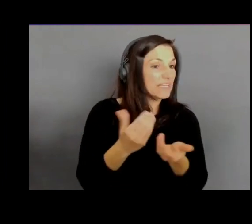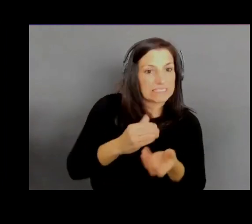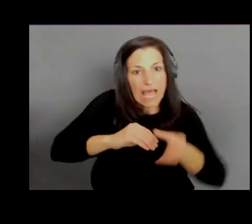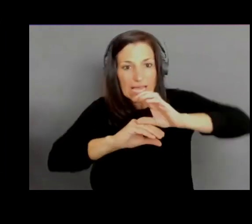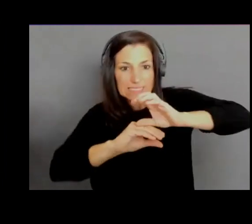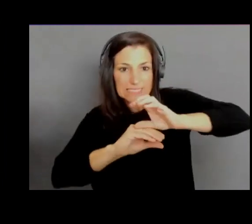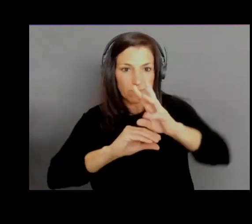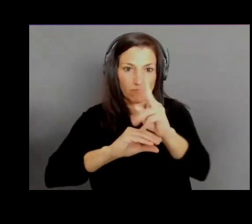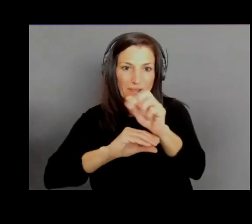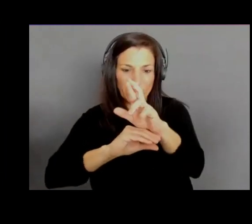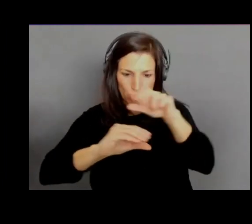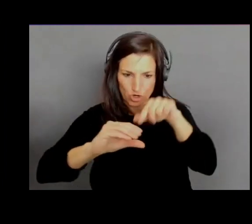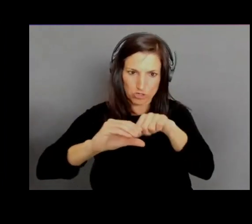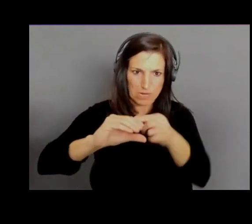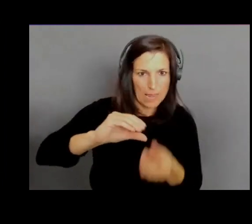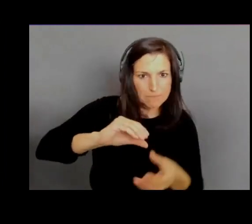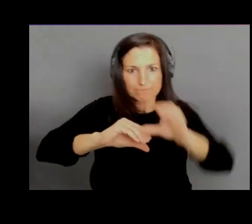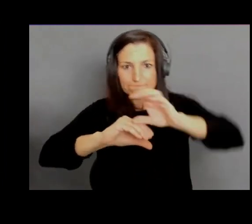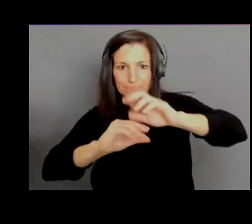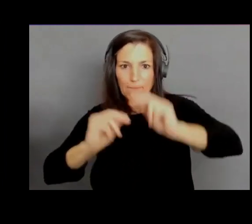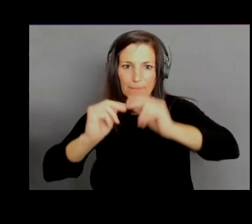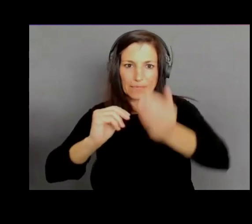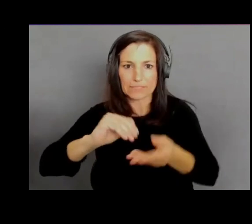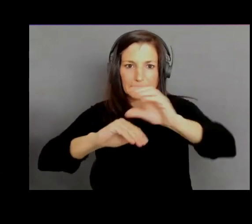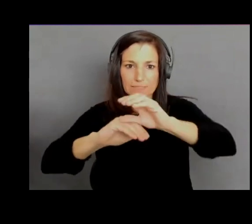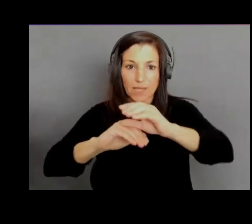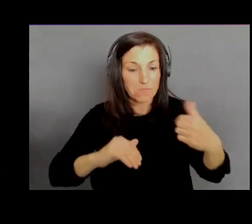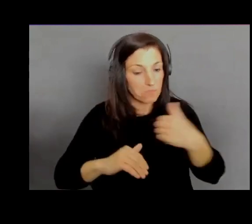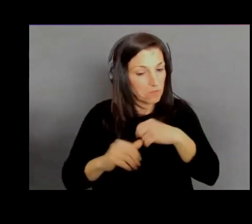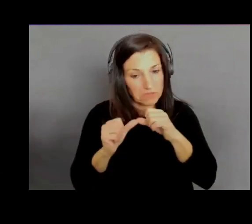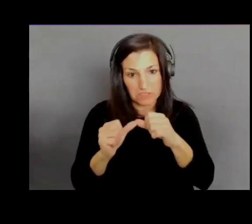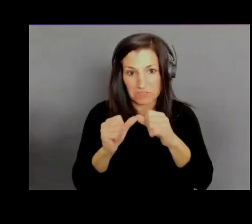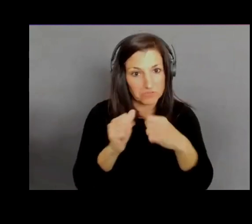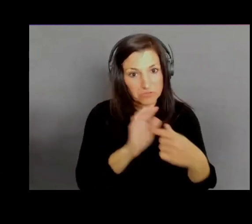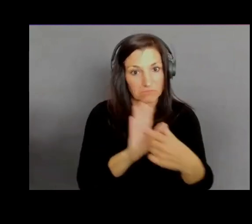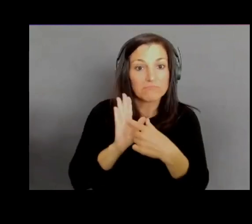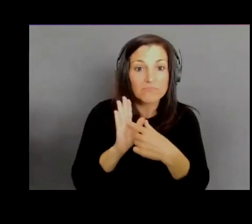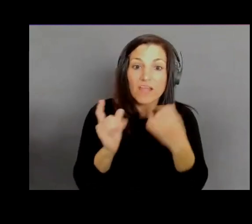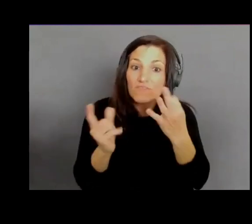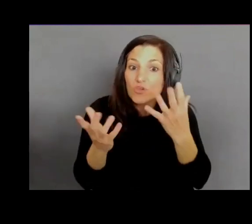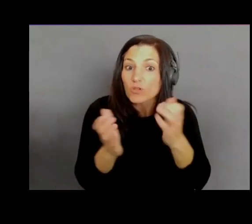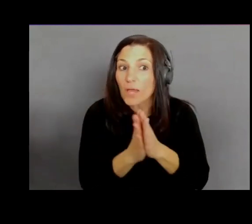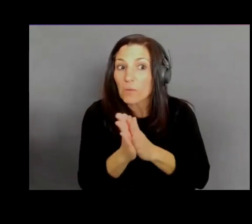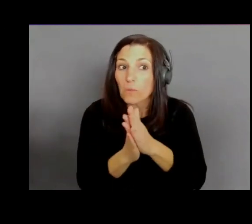so if you see this early enough to get on board for the DC summit, come build things with us.